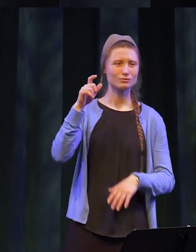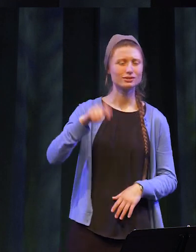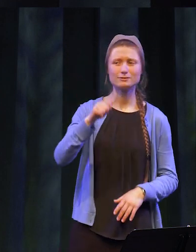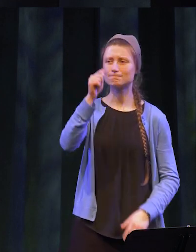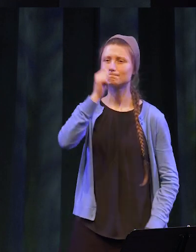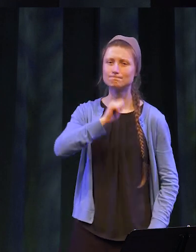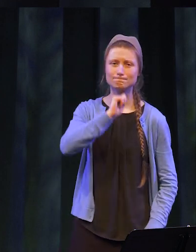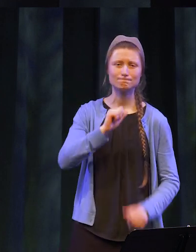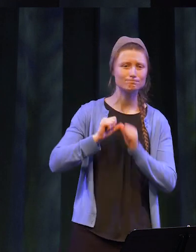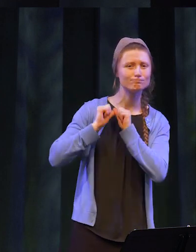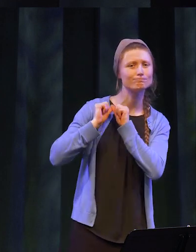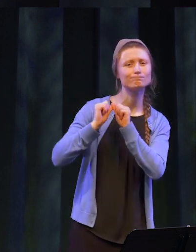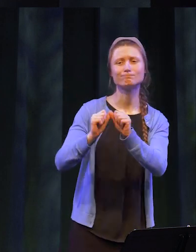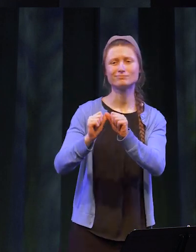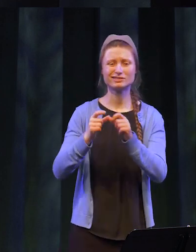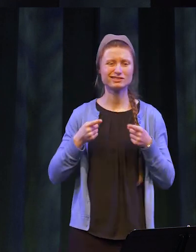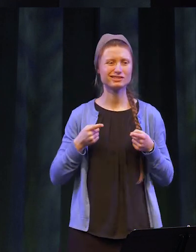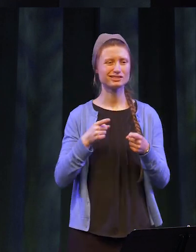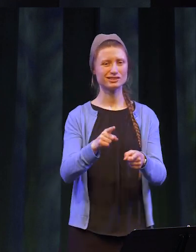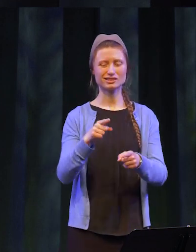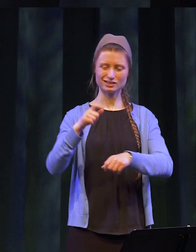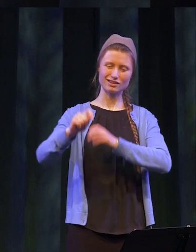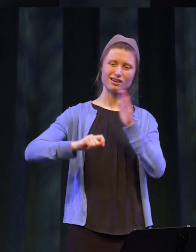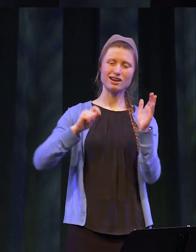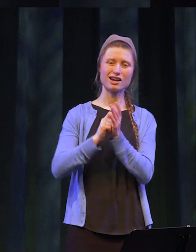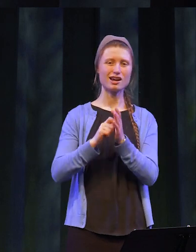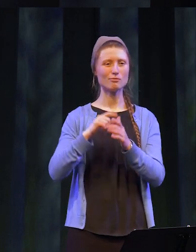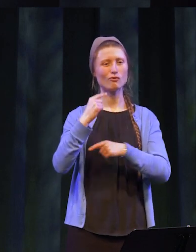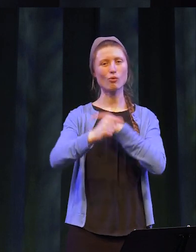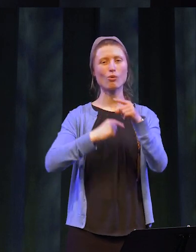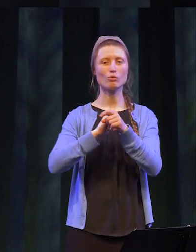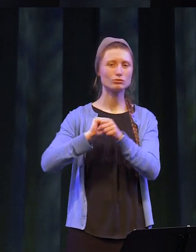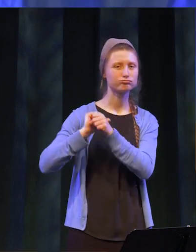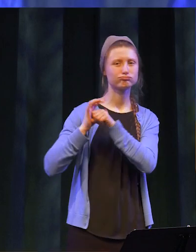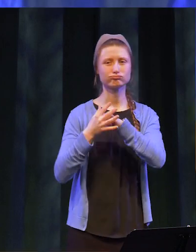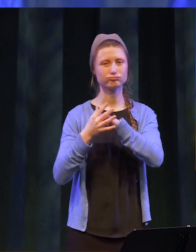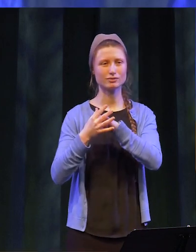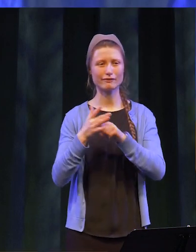in this time of uncertainty with the Global Pandemic.